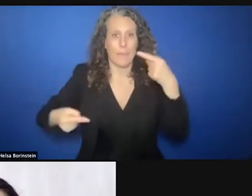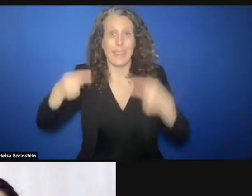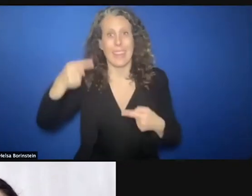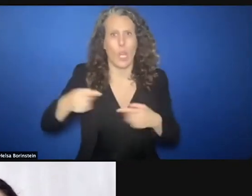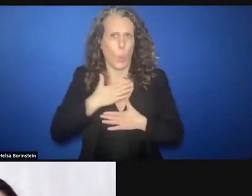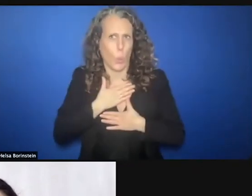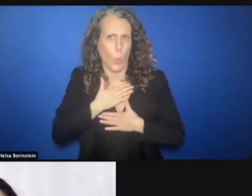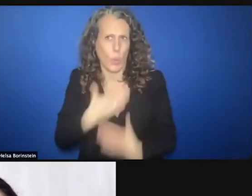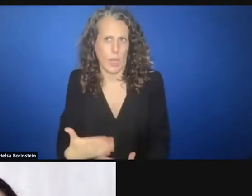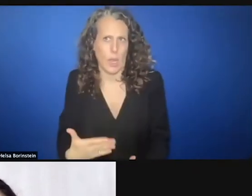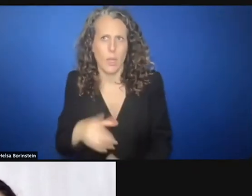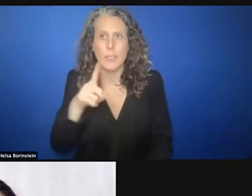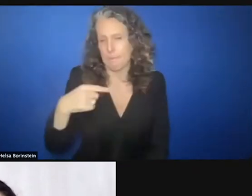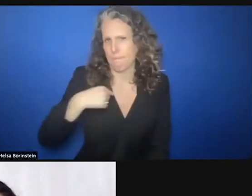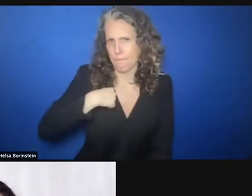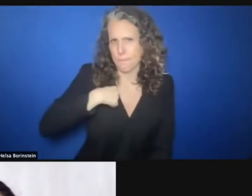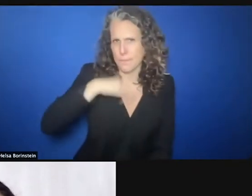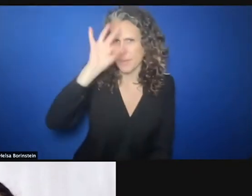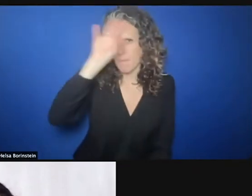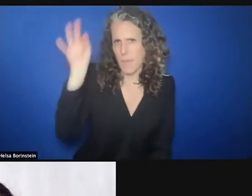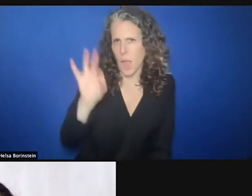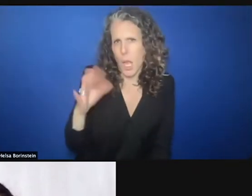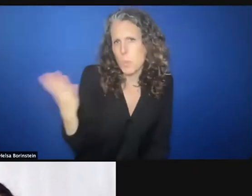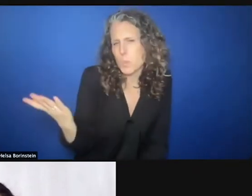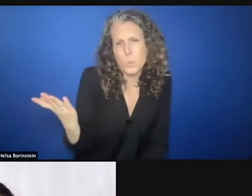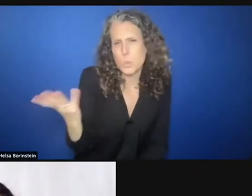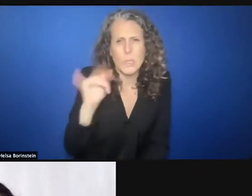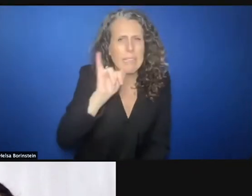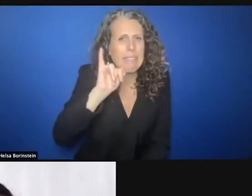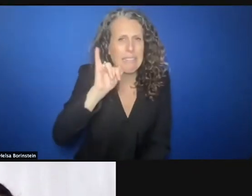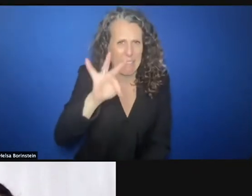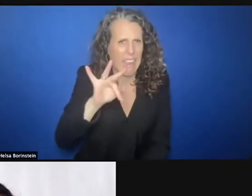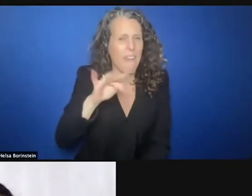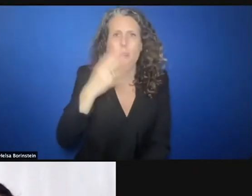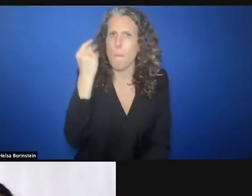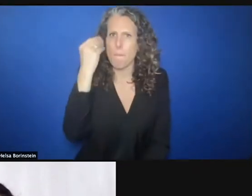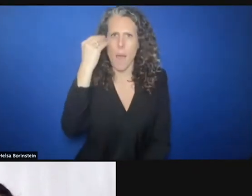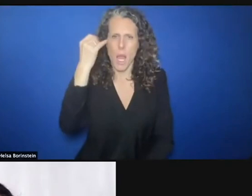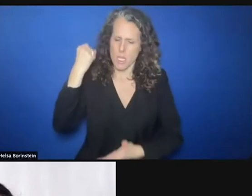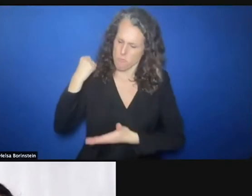Let me ask you. If suddenly you got all the money you needed for your work in Colombia, you could do